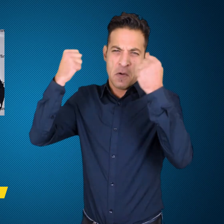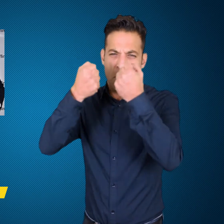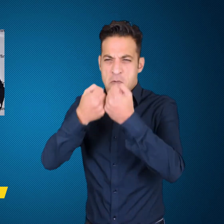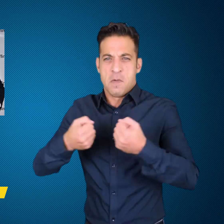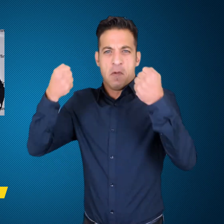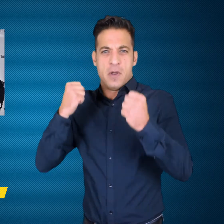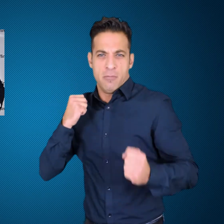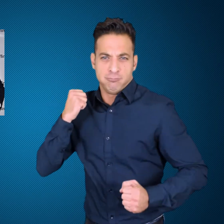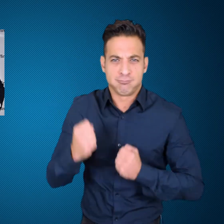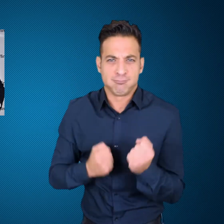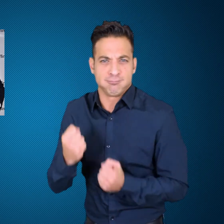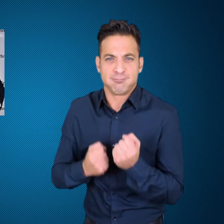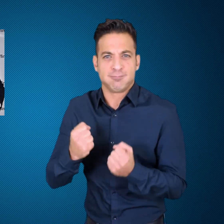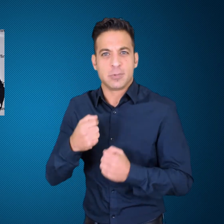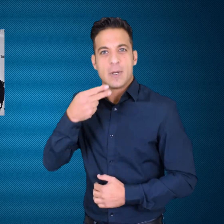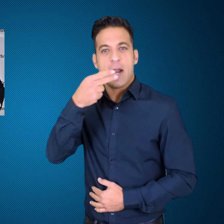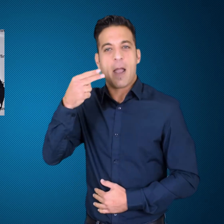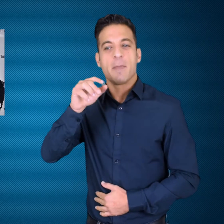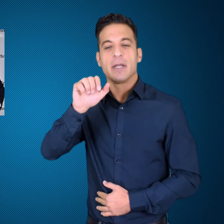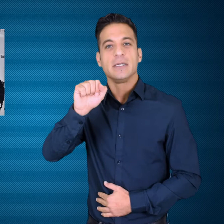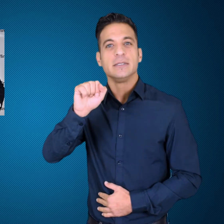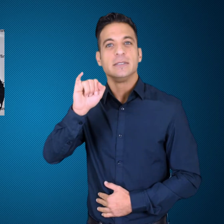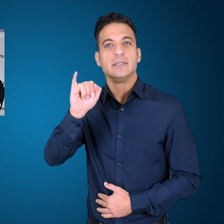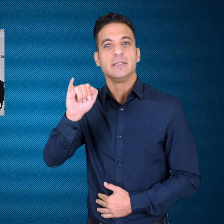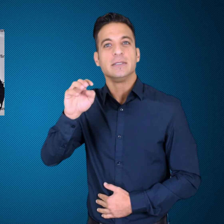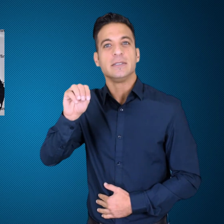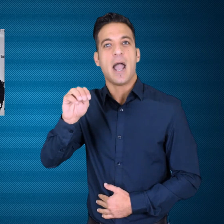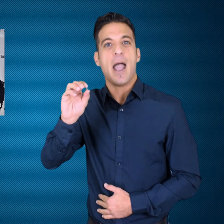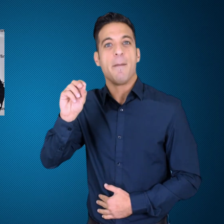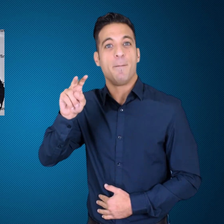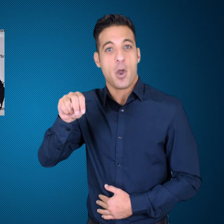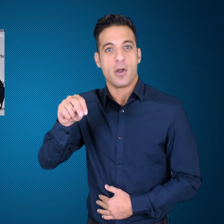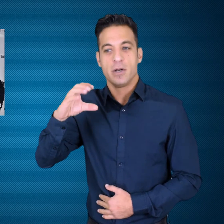Memnos: The sports Journalists